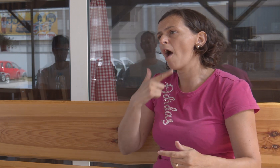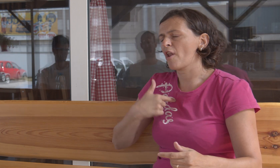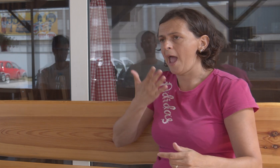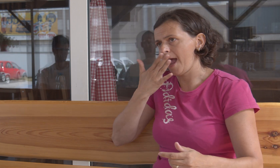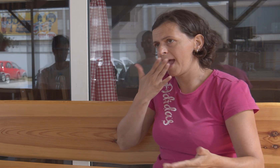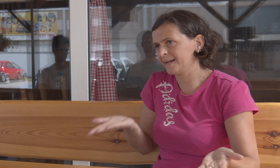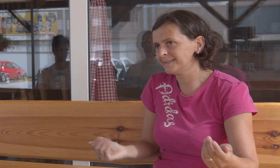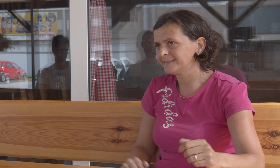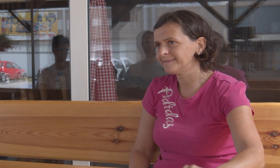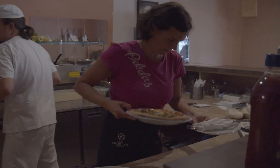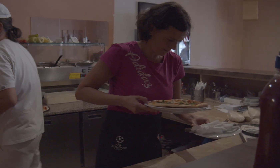Now I can say that it is easy.